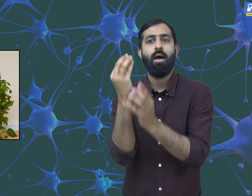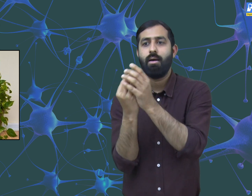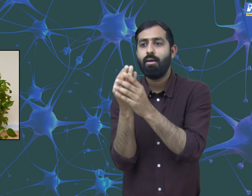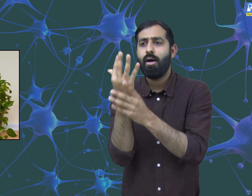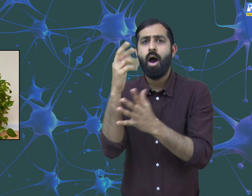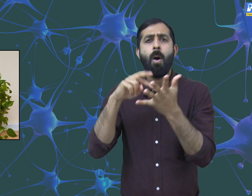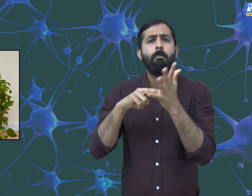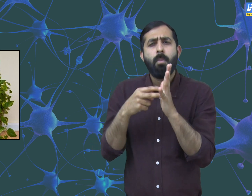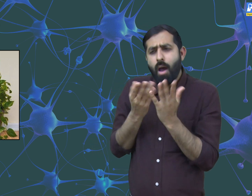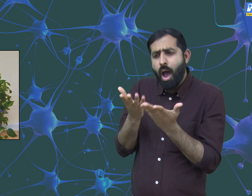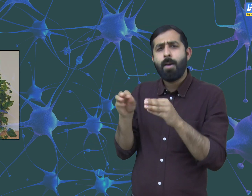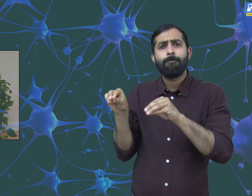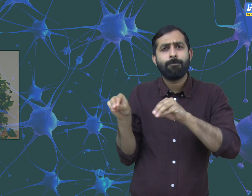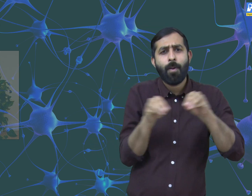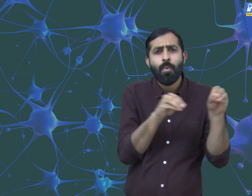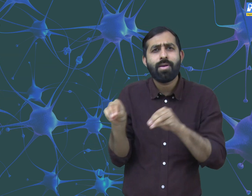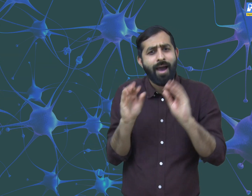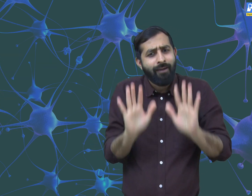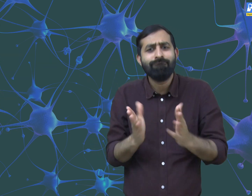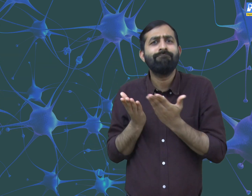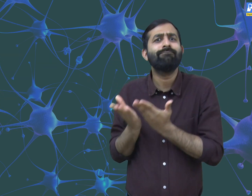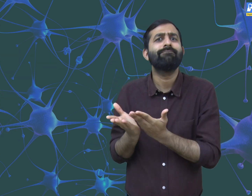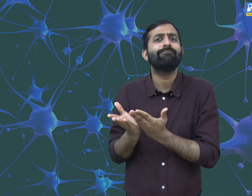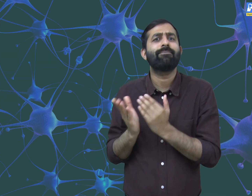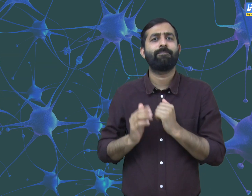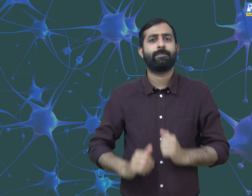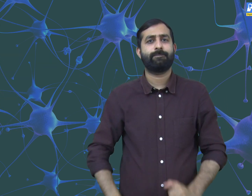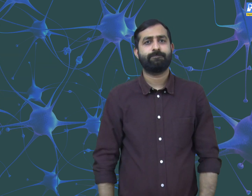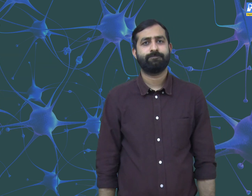than the part which has not touched any object. This is the movement in plants.